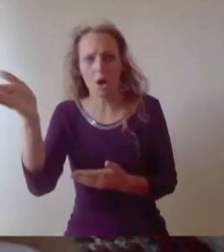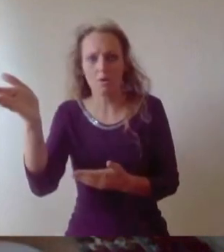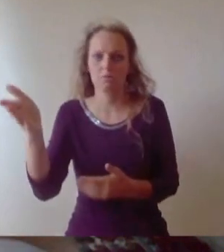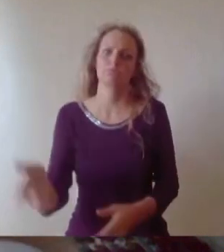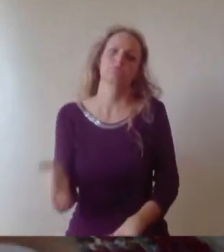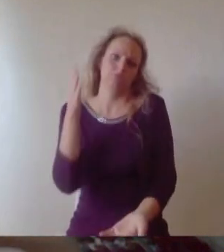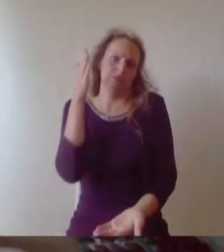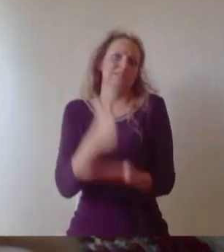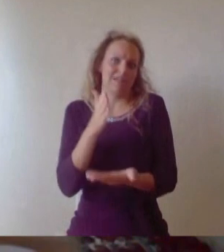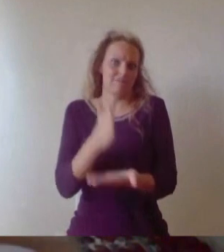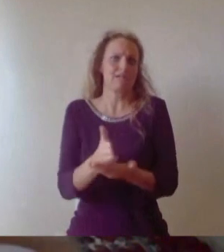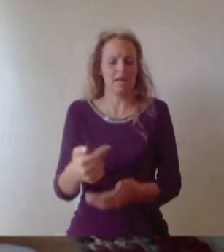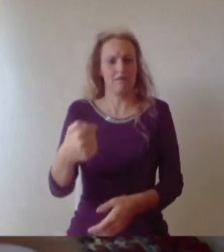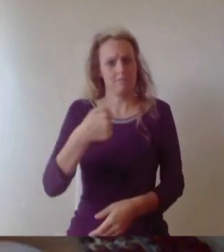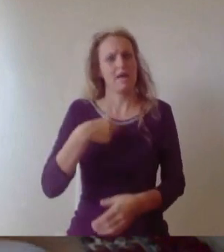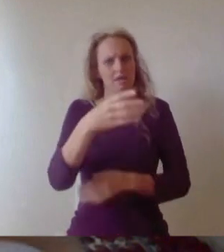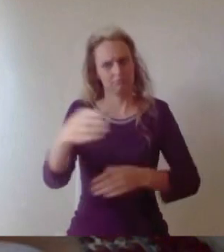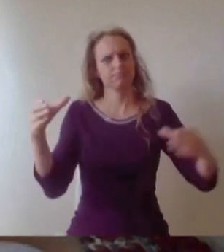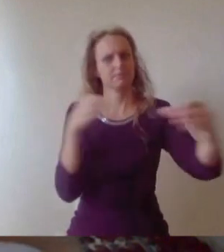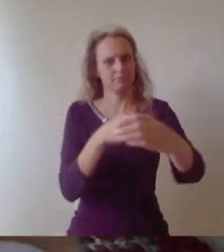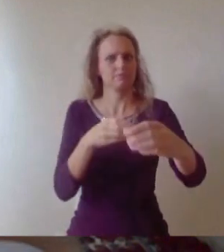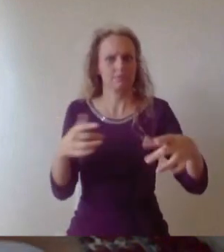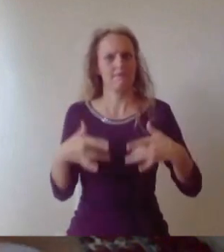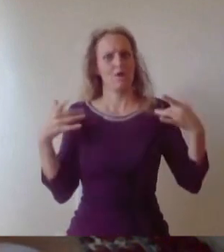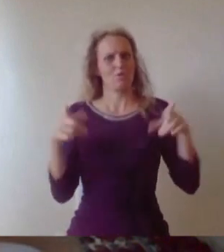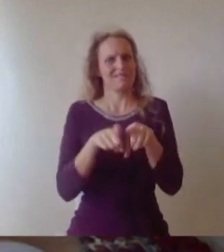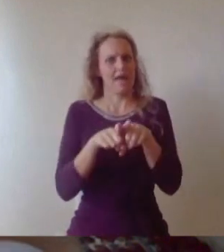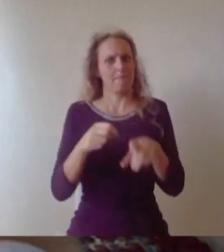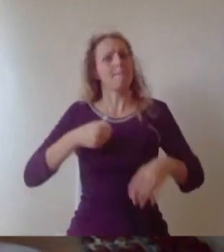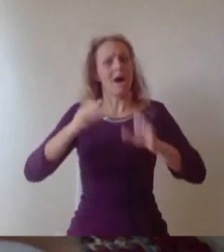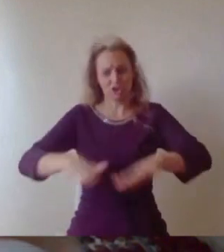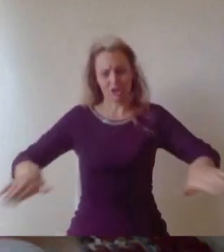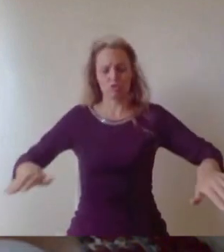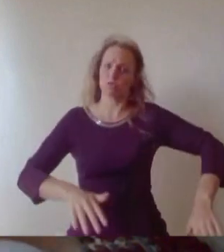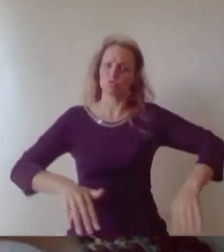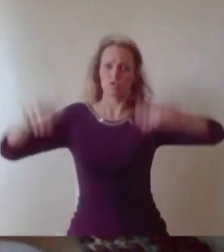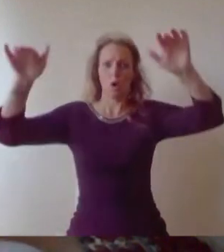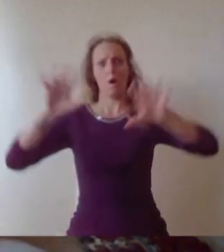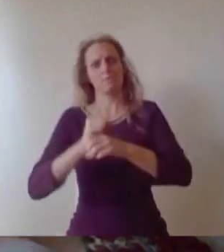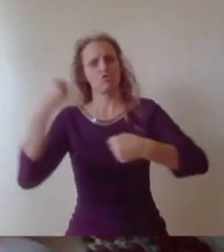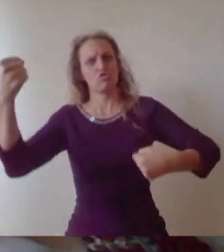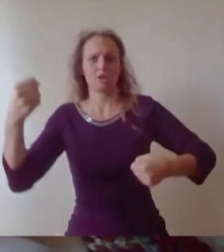it's been the experience of my own children. It can take time for young people to decide what they want to do